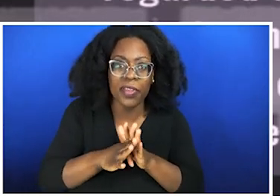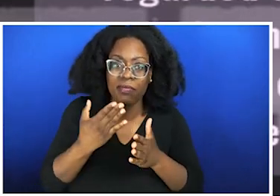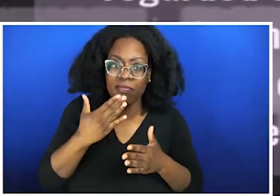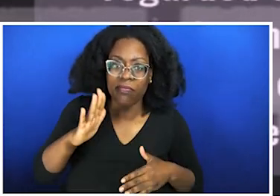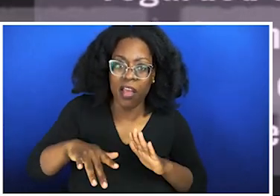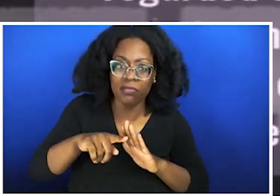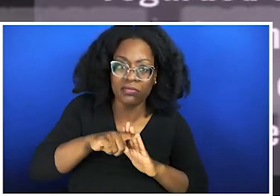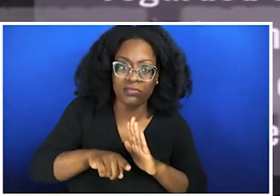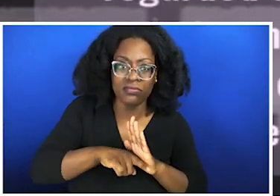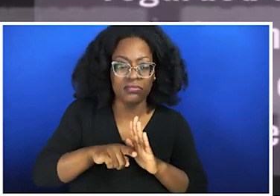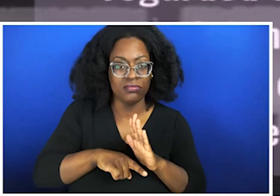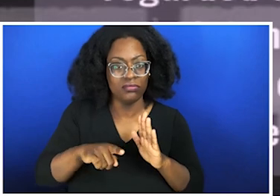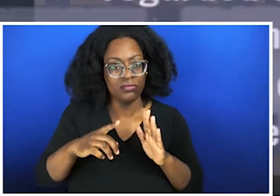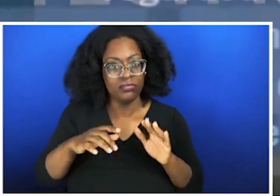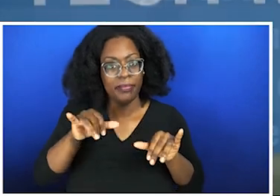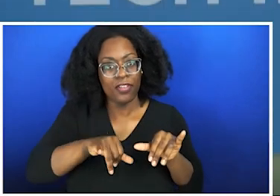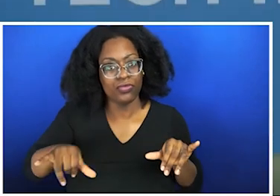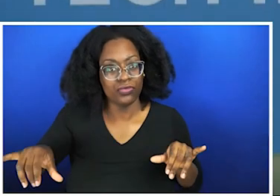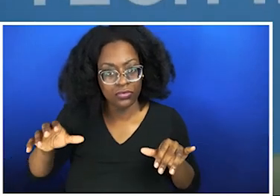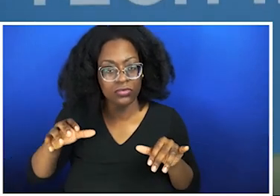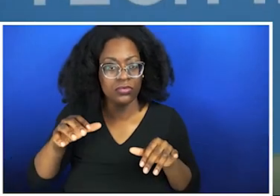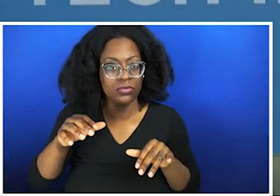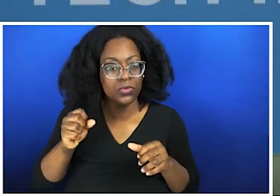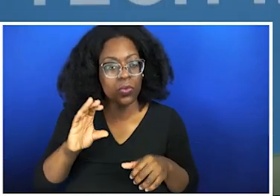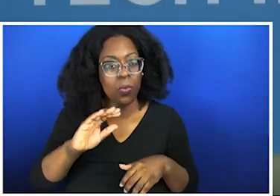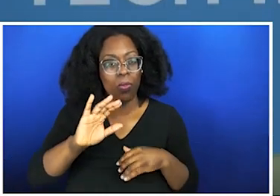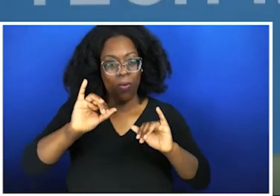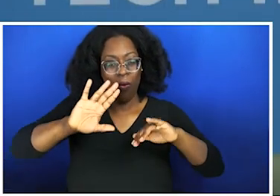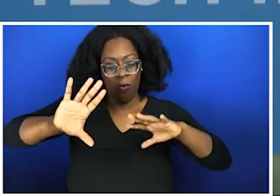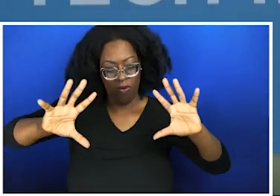it, whether you believe it or not, has come from our reluctance to have difficult and